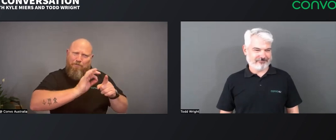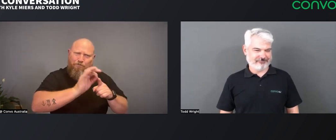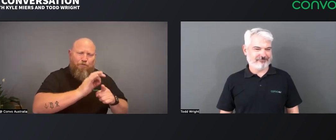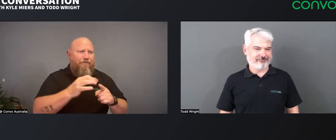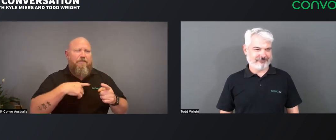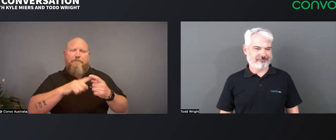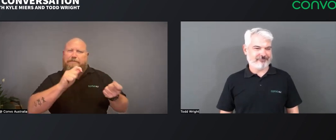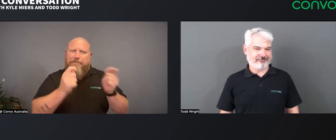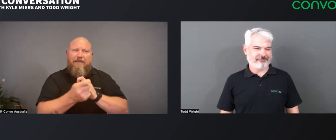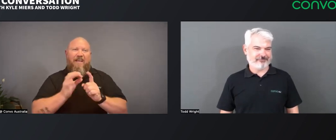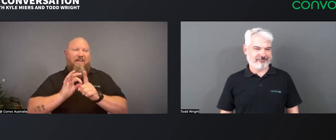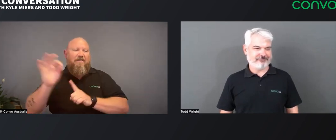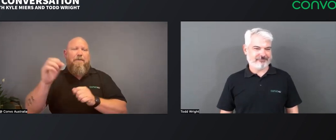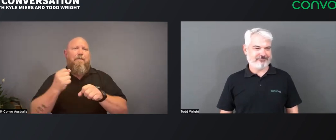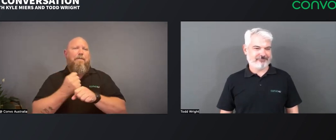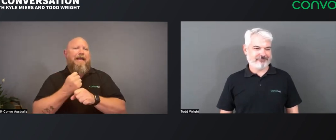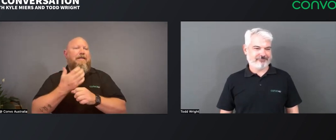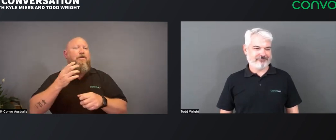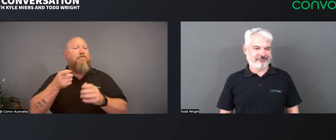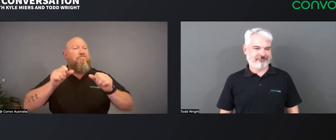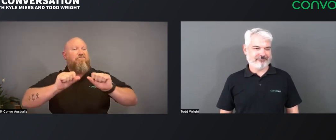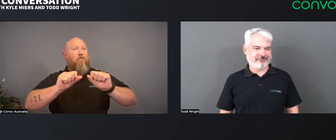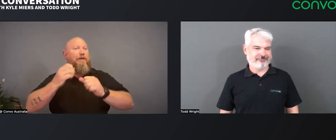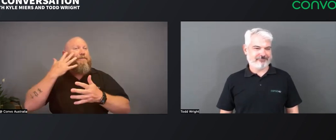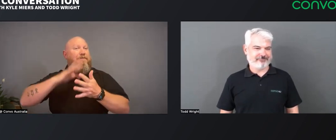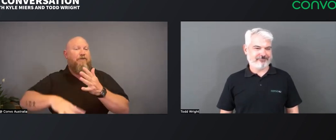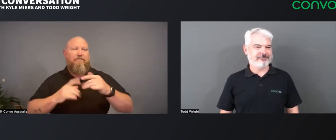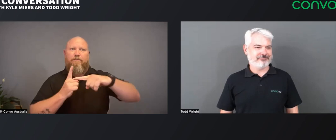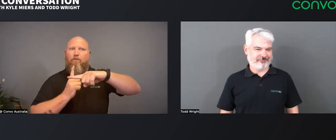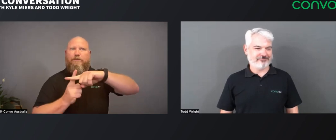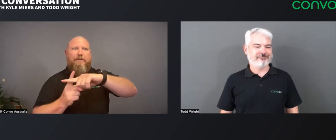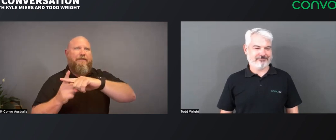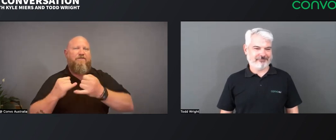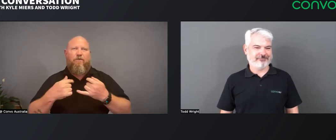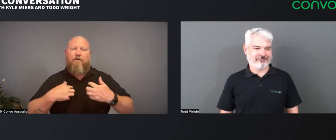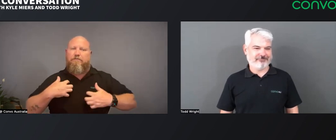and we're committed to making those changes to give our customers a better experience and I'm feeling really positive